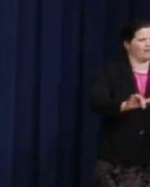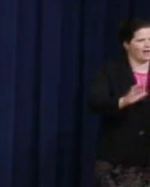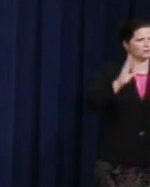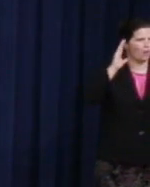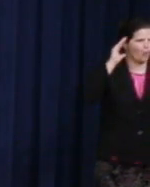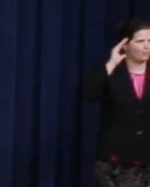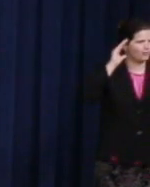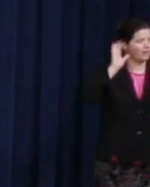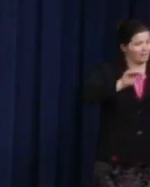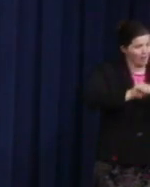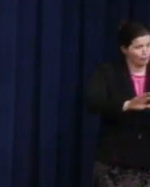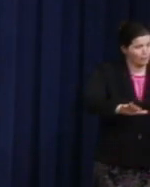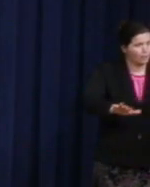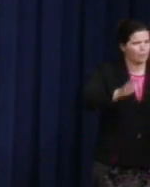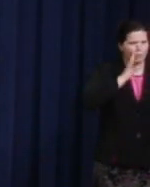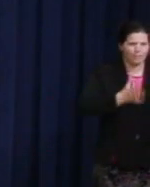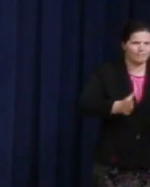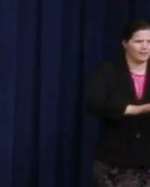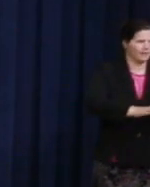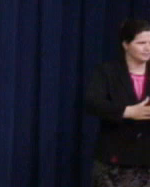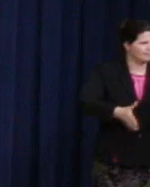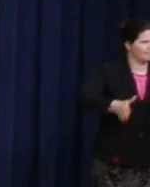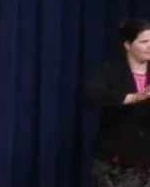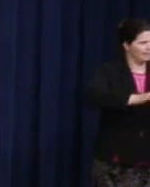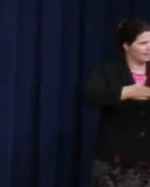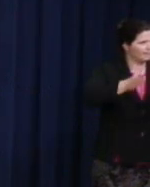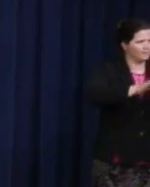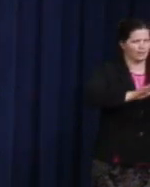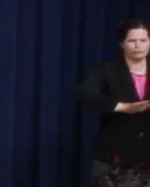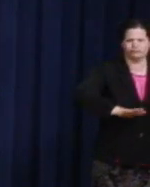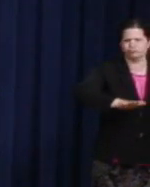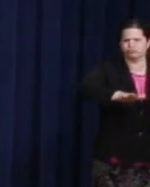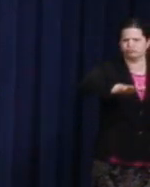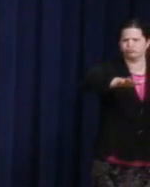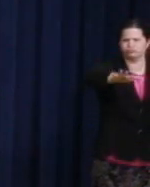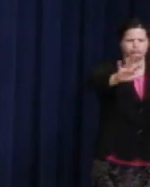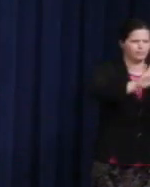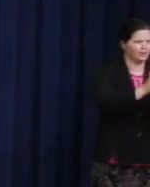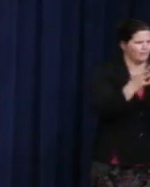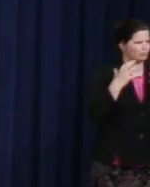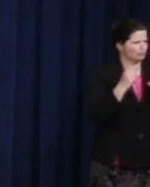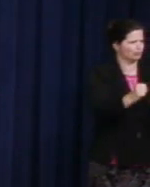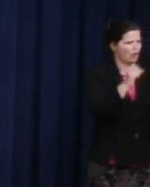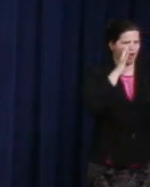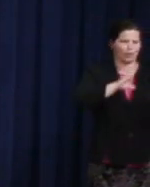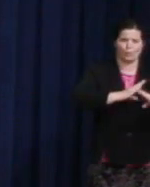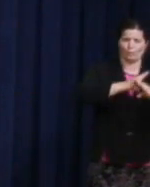a current, which can sweep down the mightiest walls of oppression and resistance."